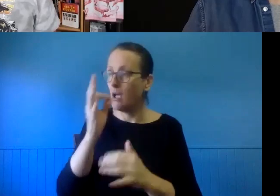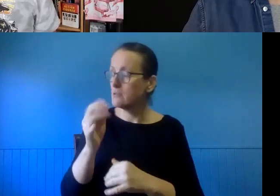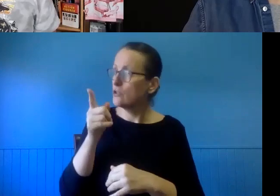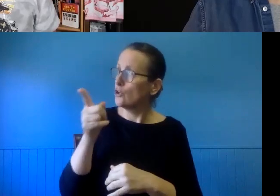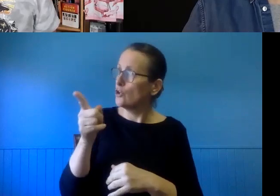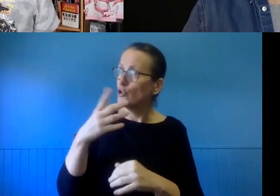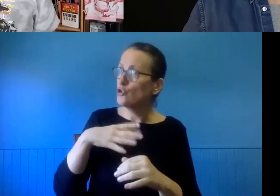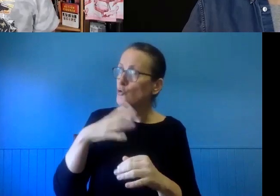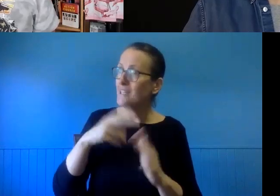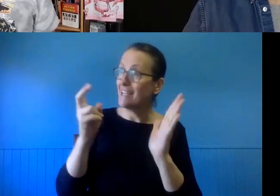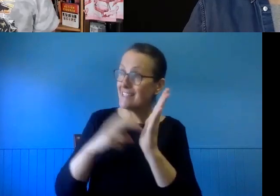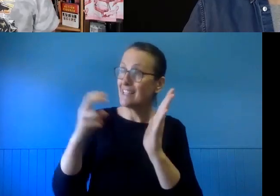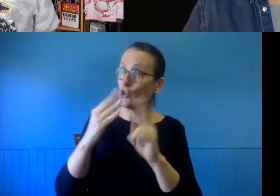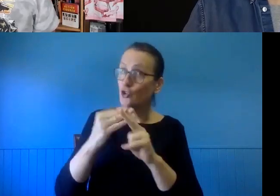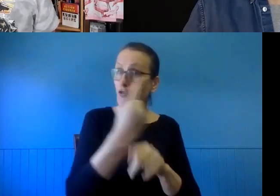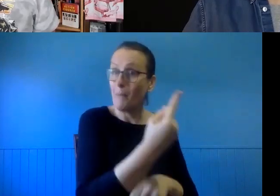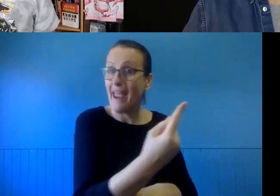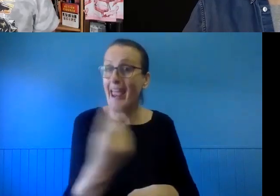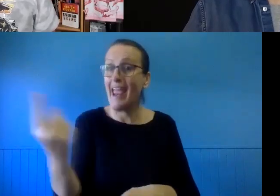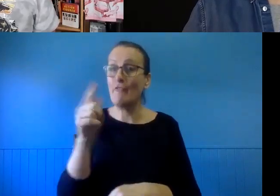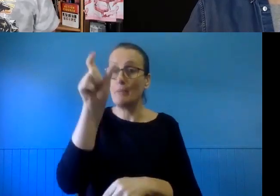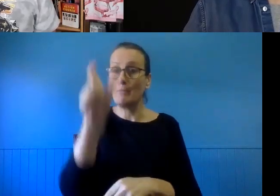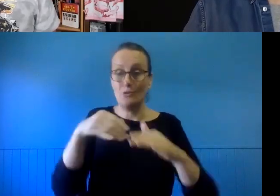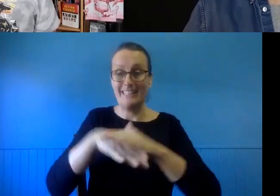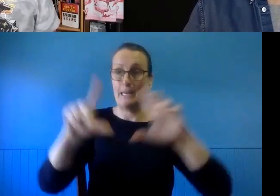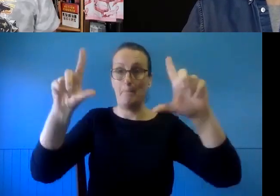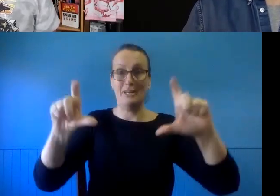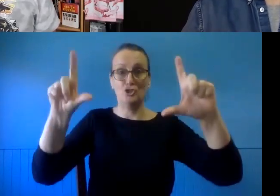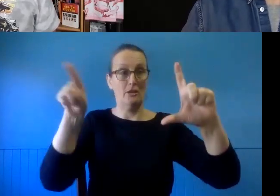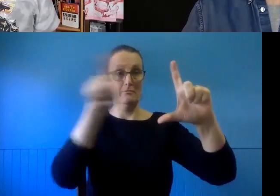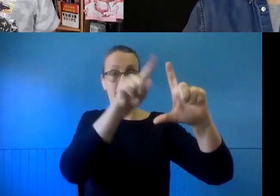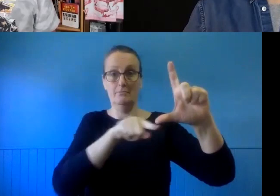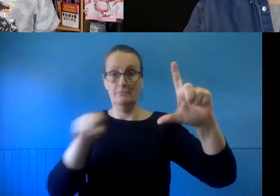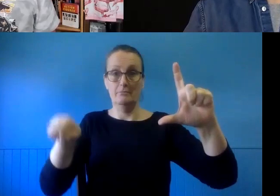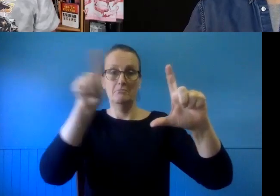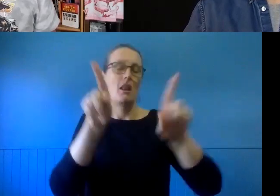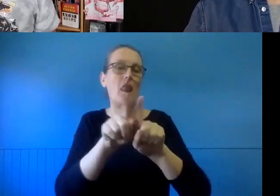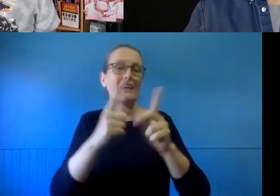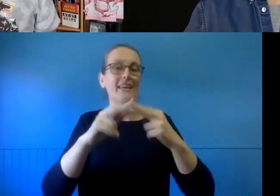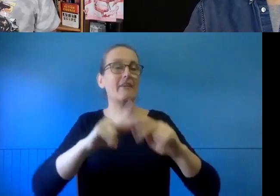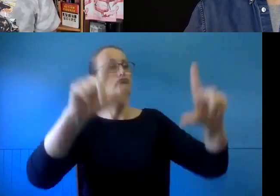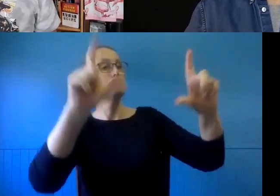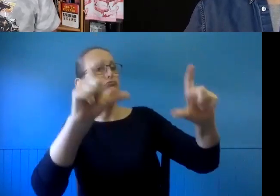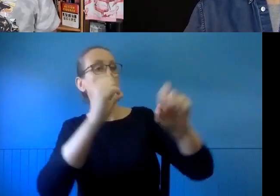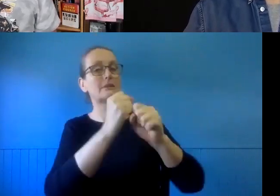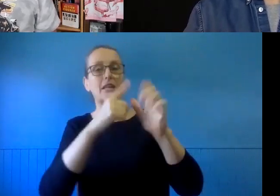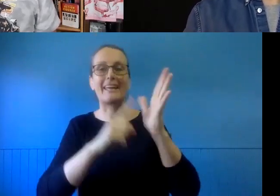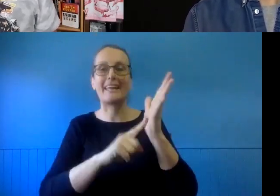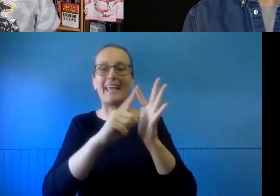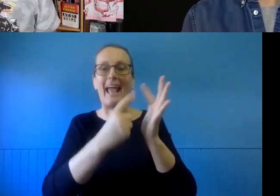signature from every person in a picture if you want to use it - for instance, if you take a picture in a gallery and they are visitors in the